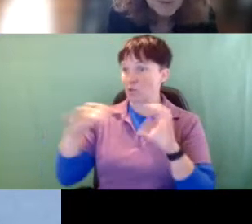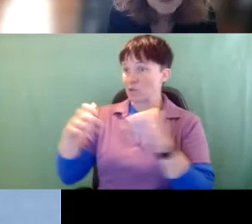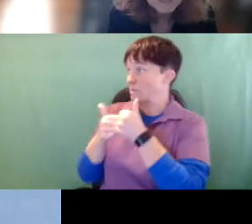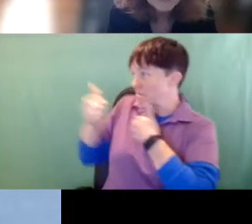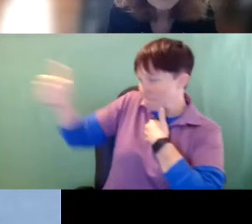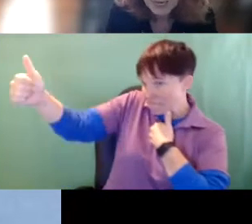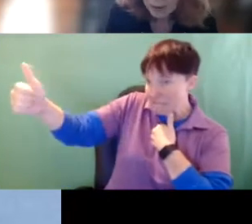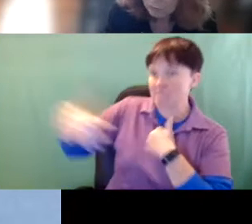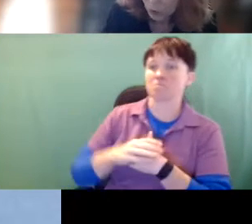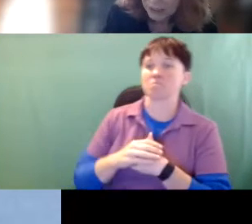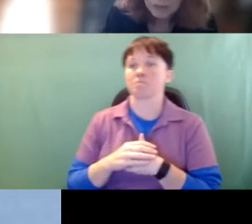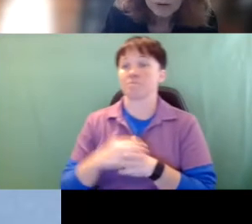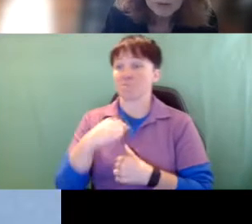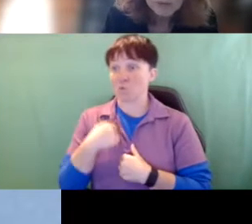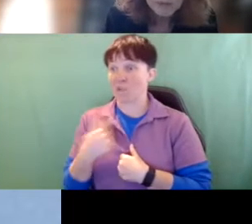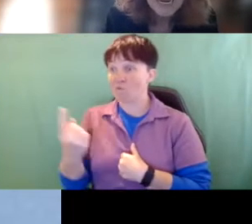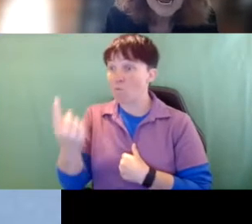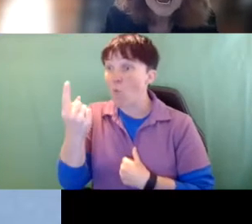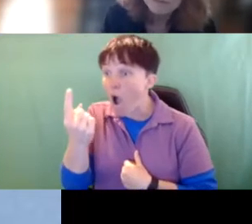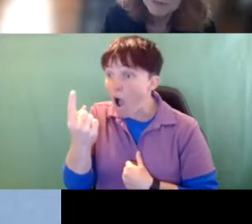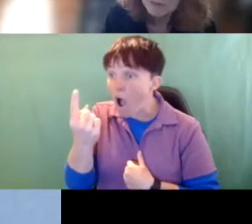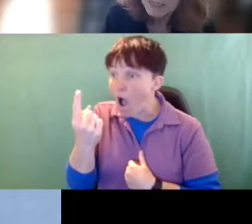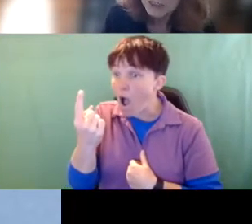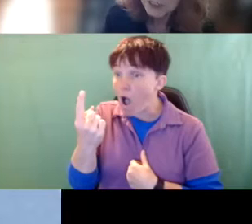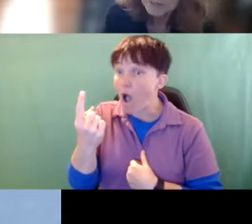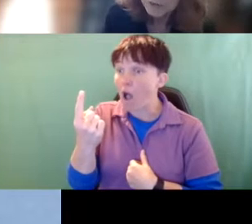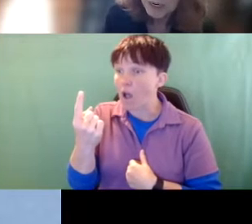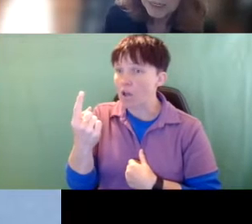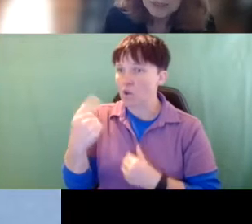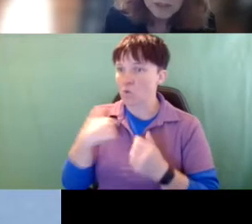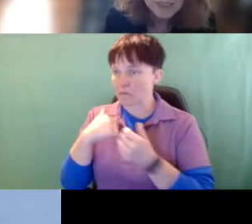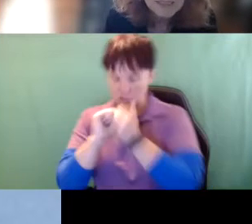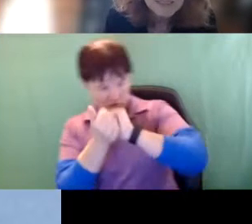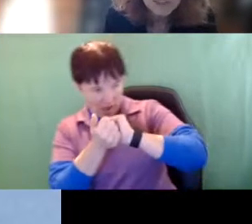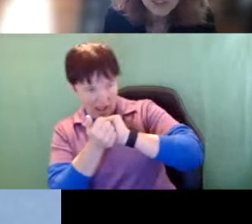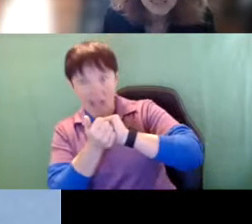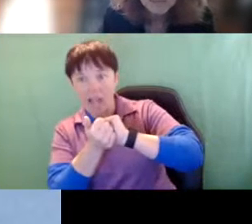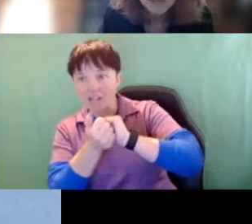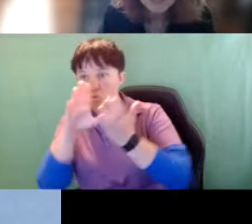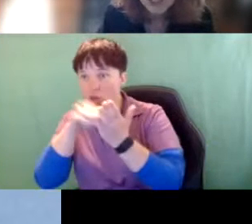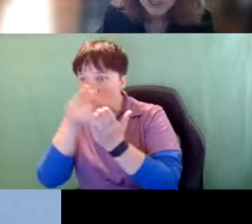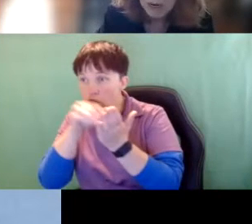But, if we have one of those, we have a shift. Right? In learning. So a child with a vision